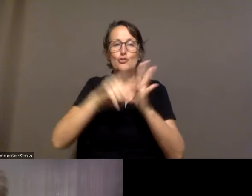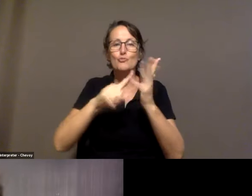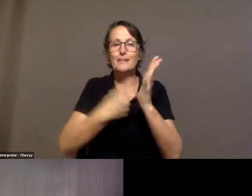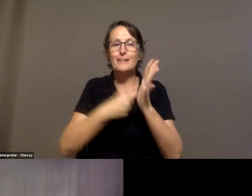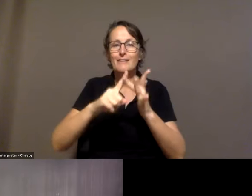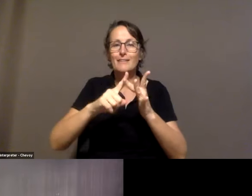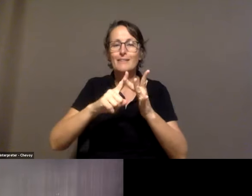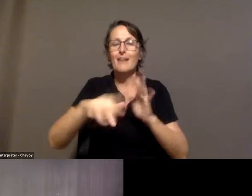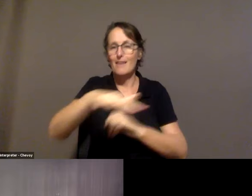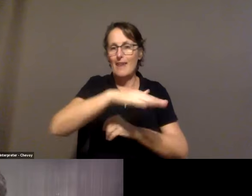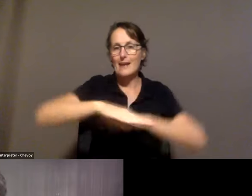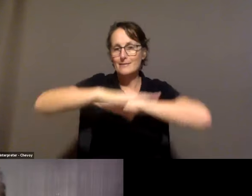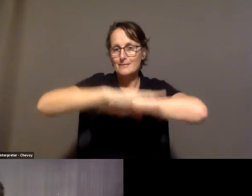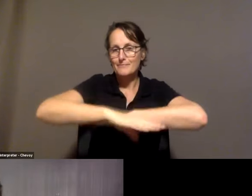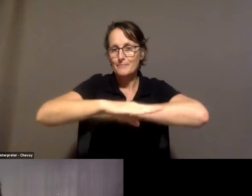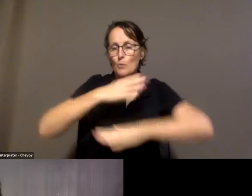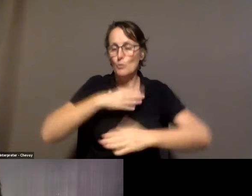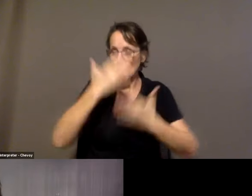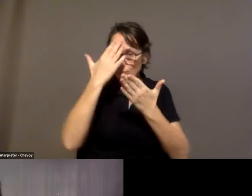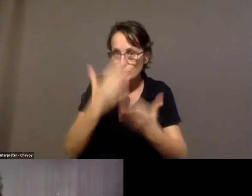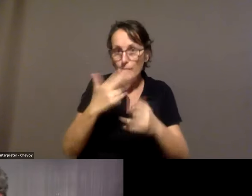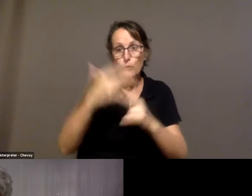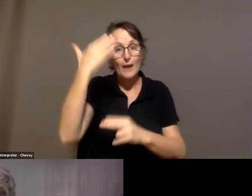I'm on Wurundjeri land and pay my respects to elders, past, present